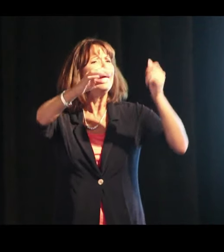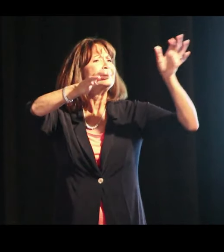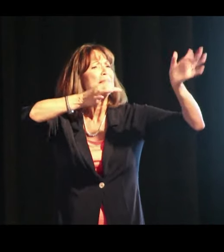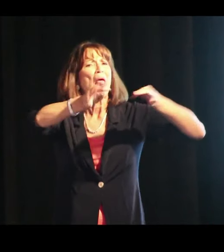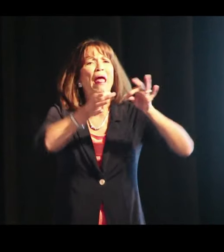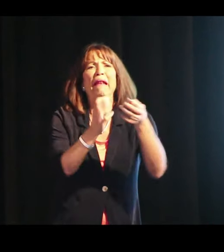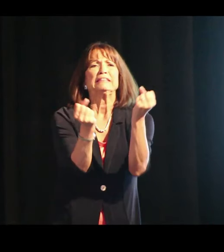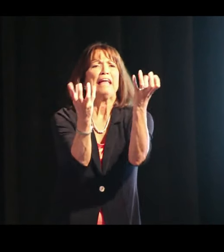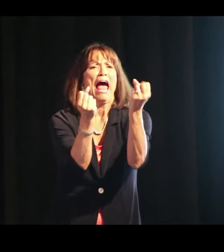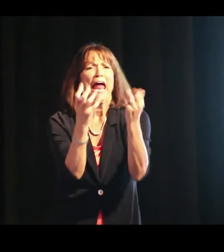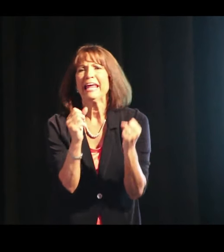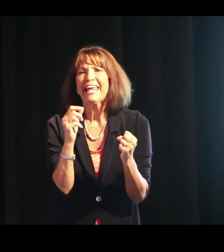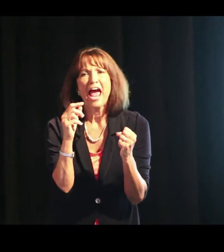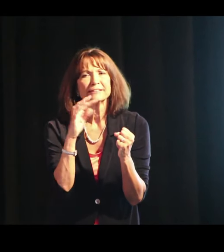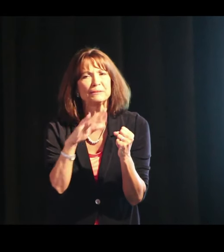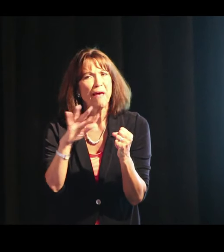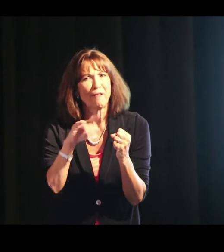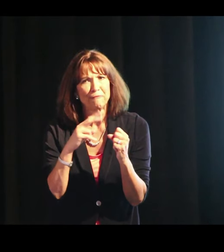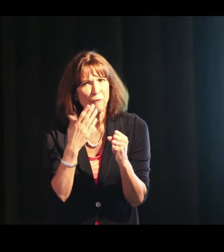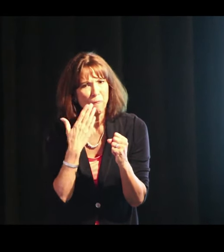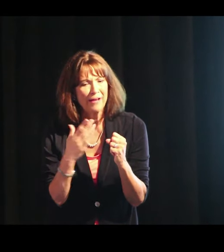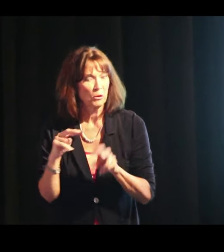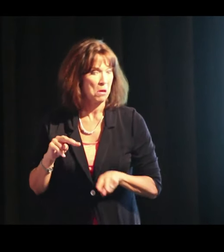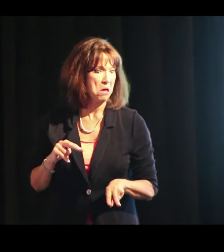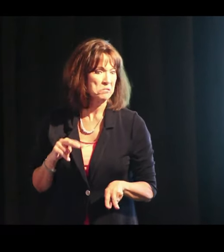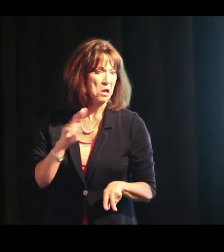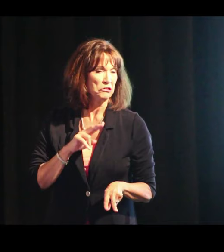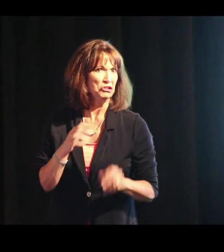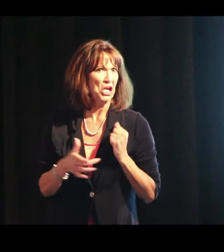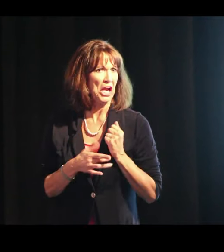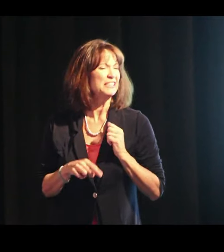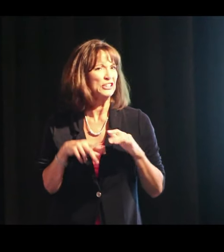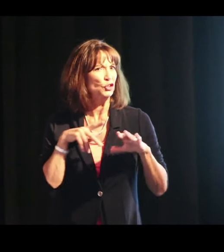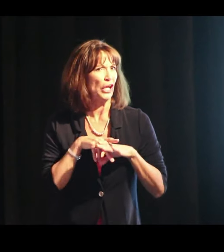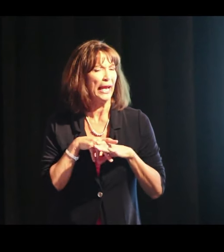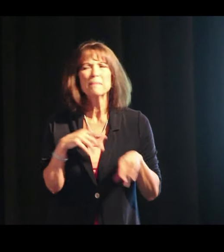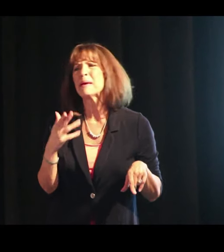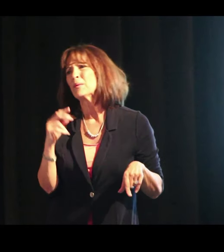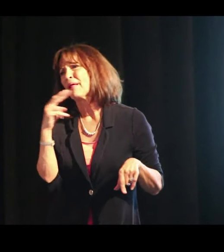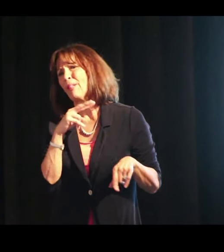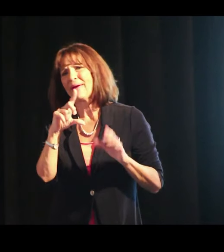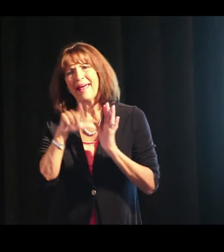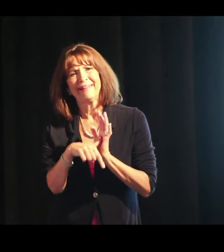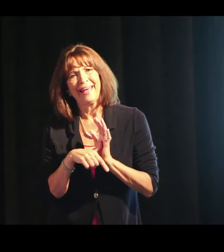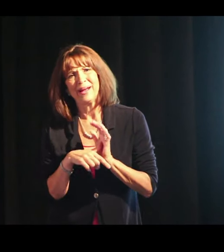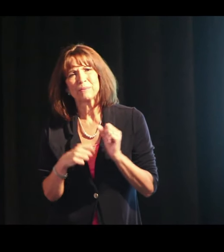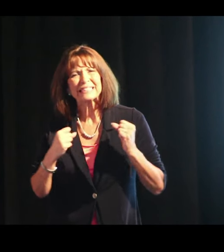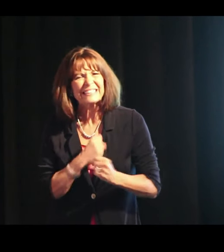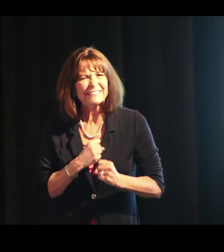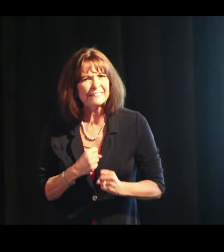Standing up using sign language. And he cheated a little on the spelling,